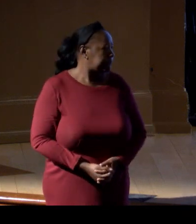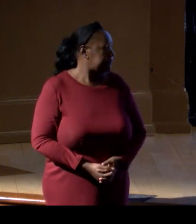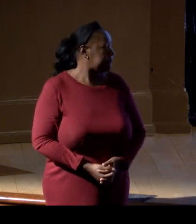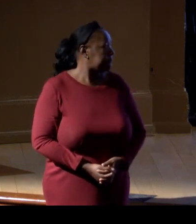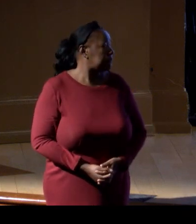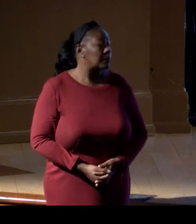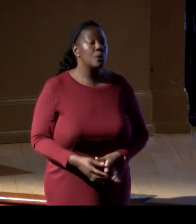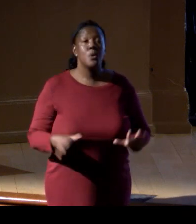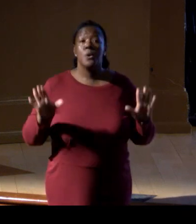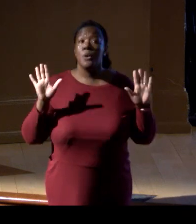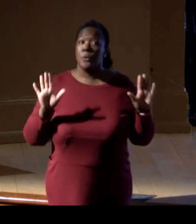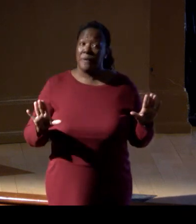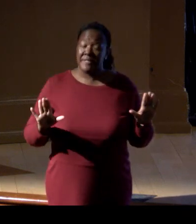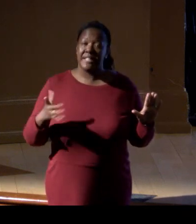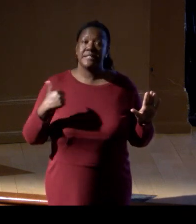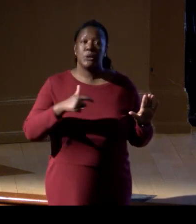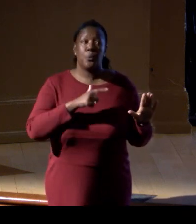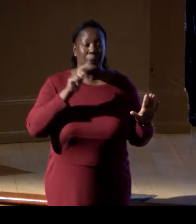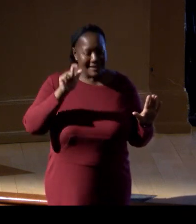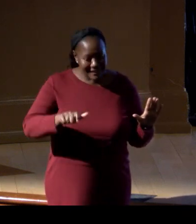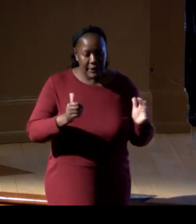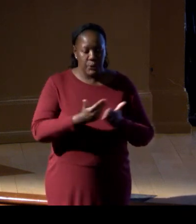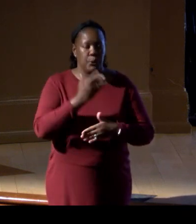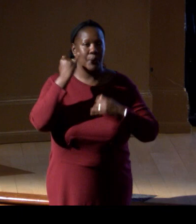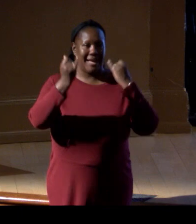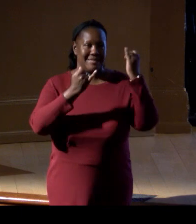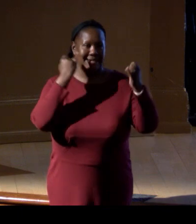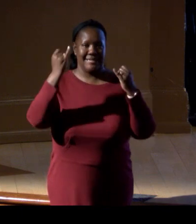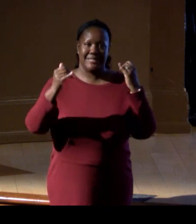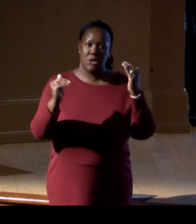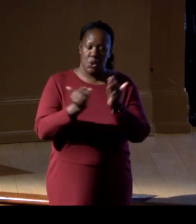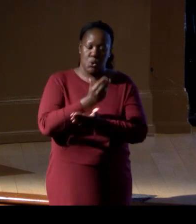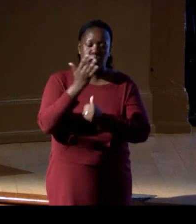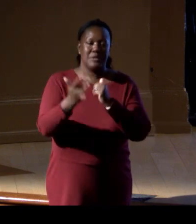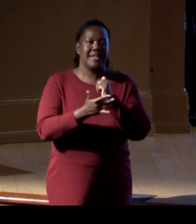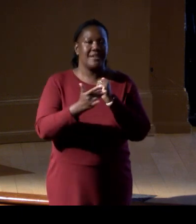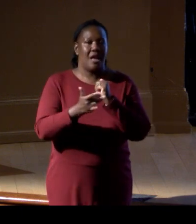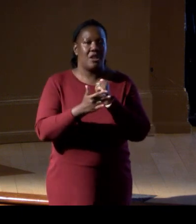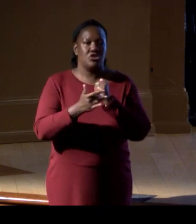With this, we need new ideas, new technologies that knits all these ideas together,